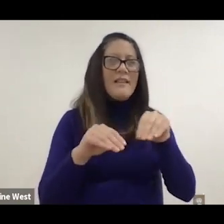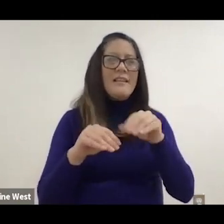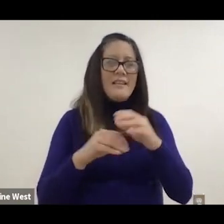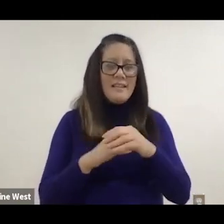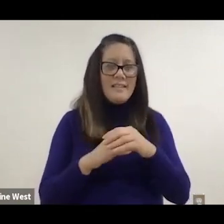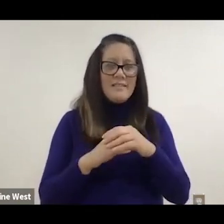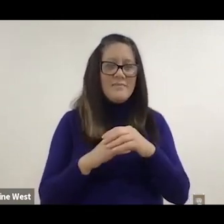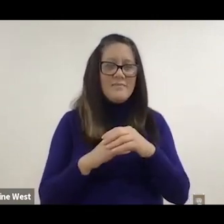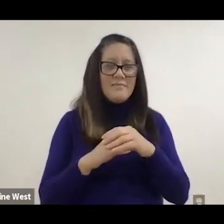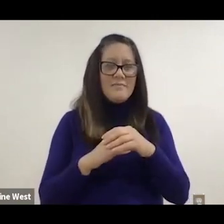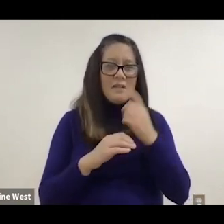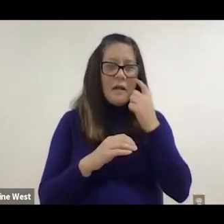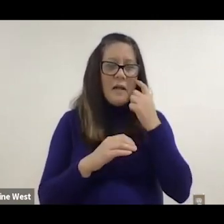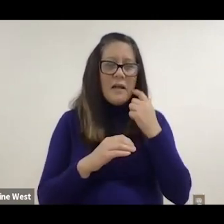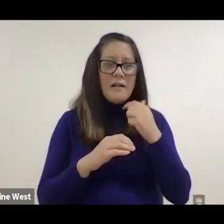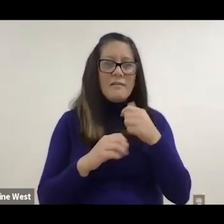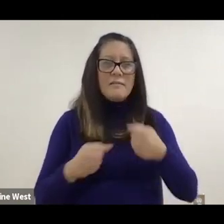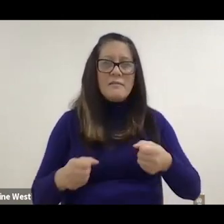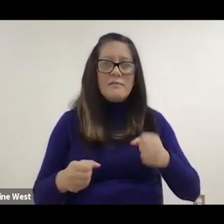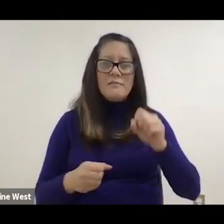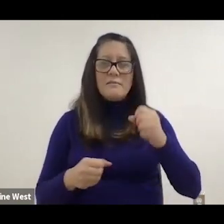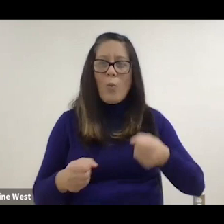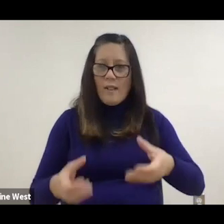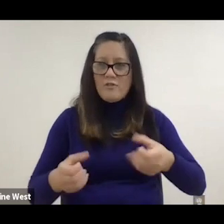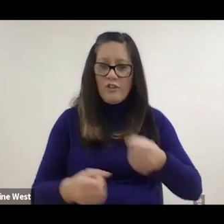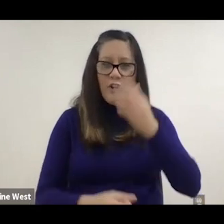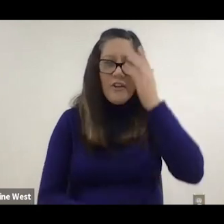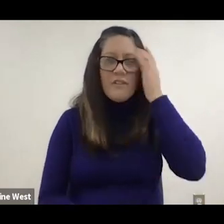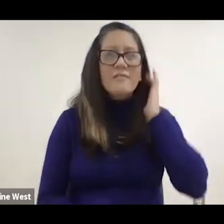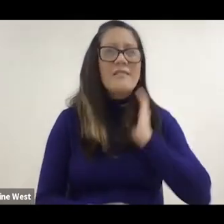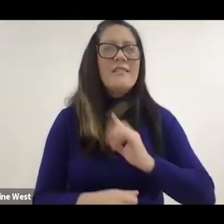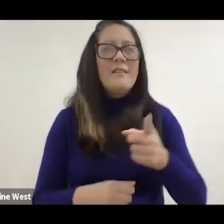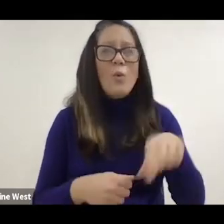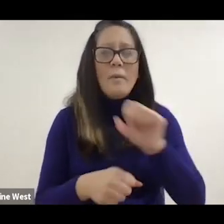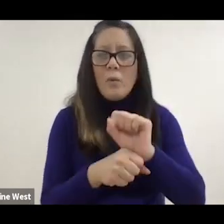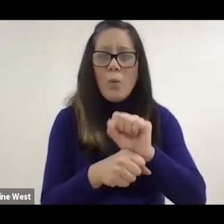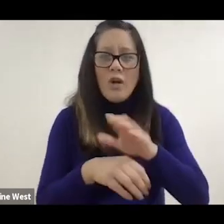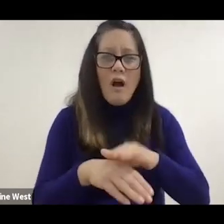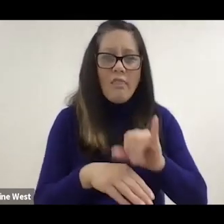robotic wheelchair and once we've been working on this for some time,